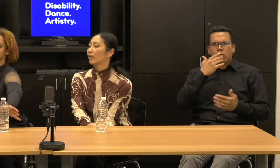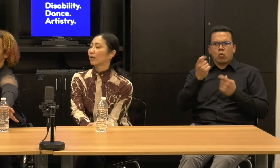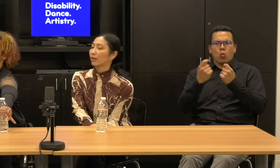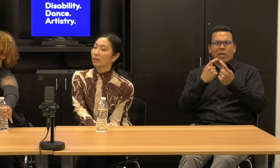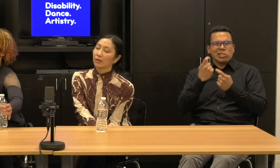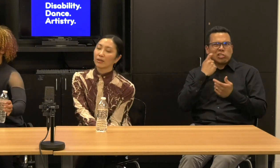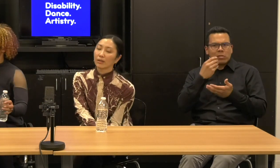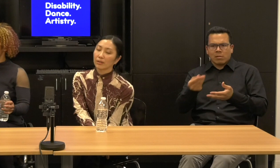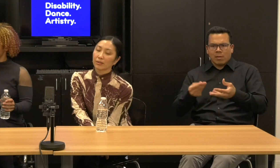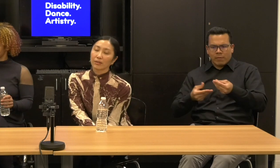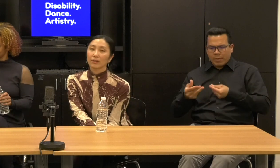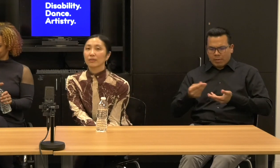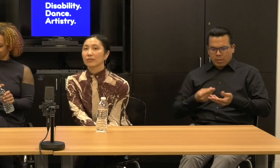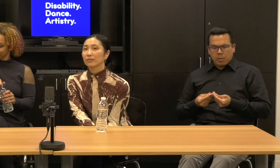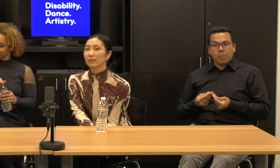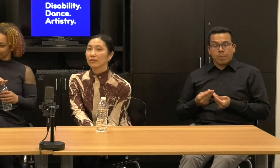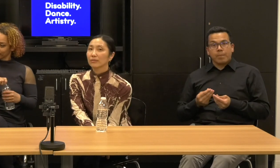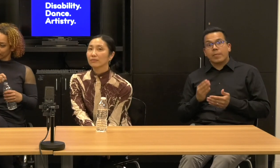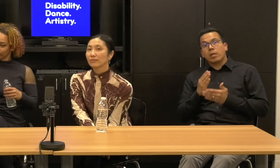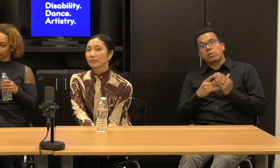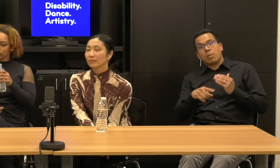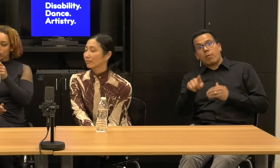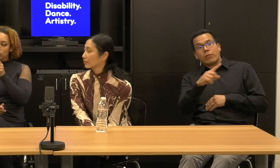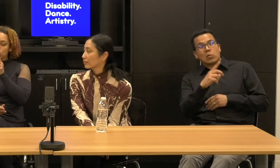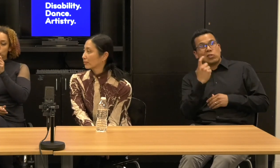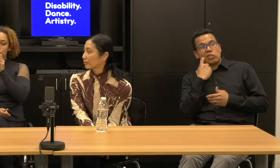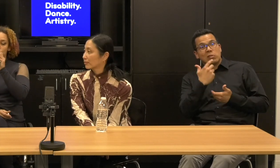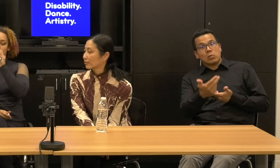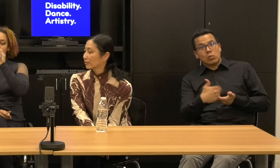I just want to welcome folks who are just joining us.